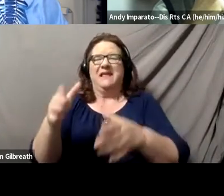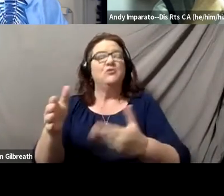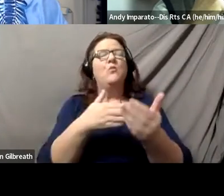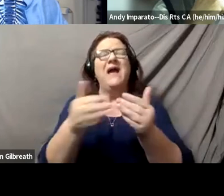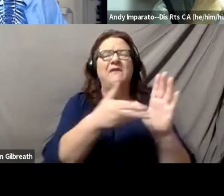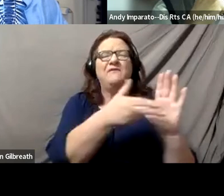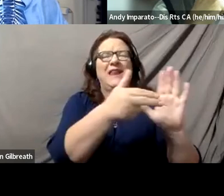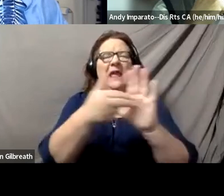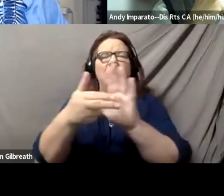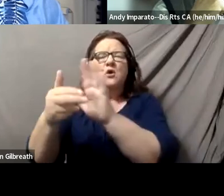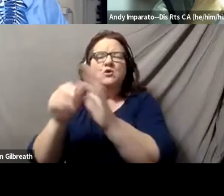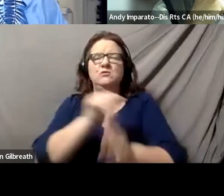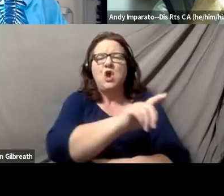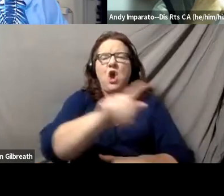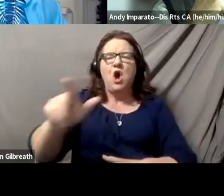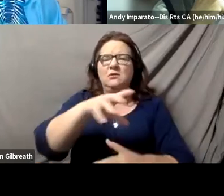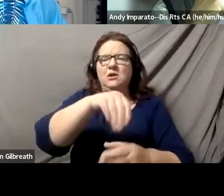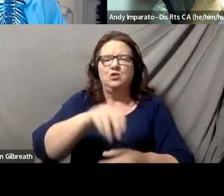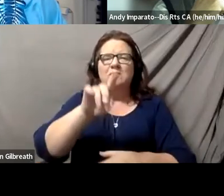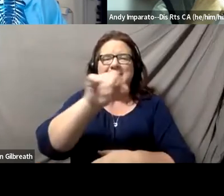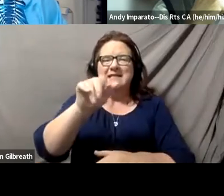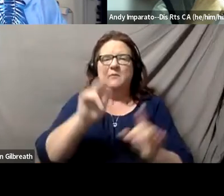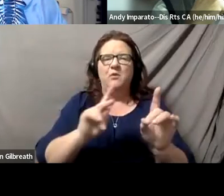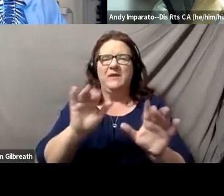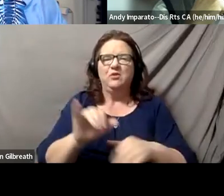We need, just like we have needed to diversify